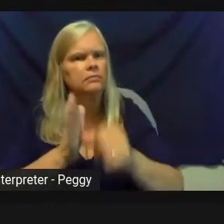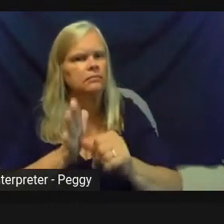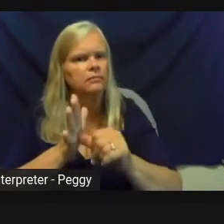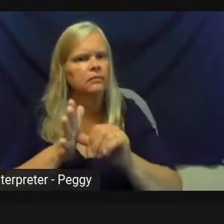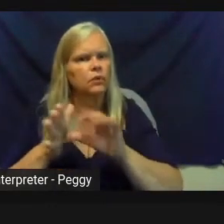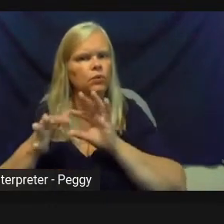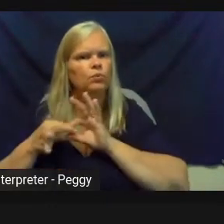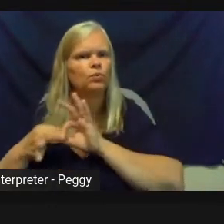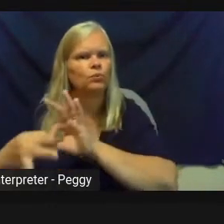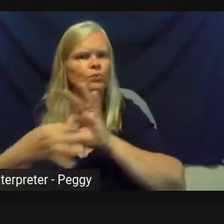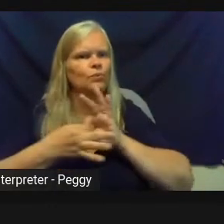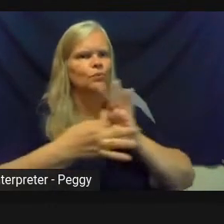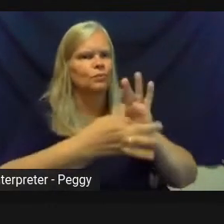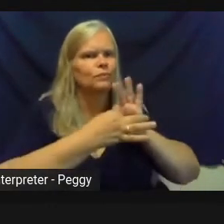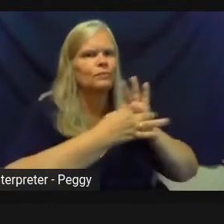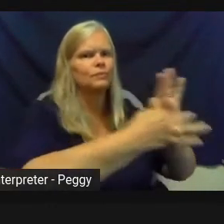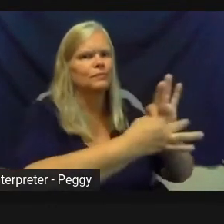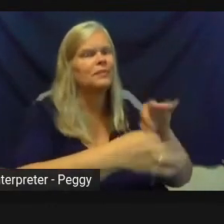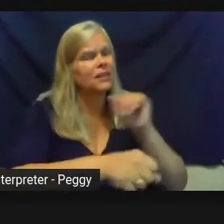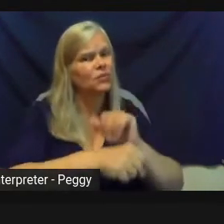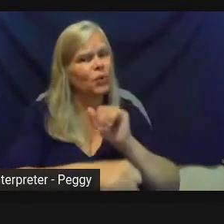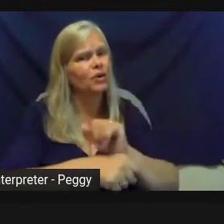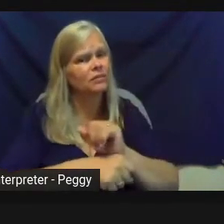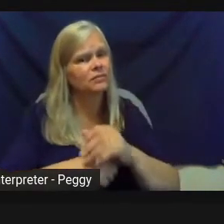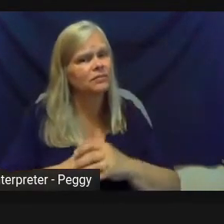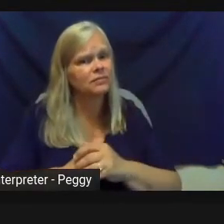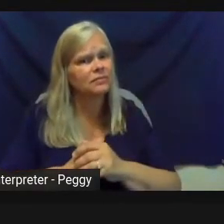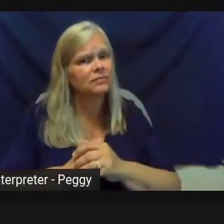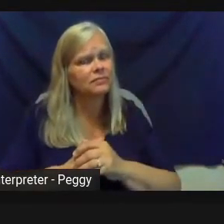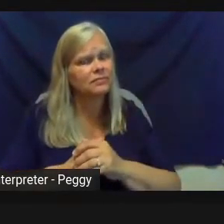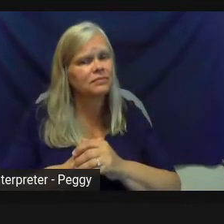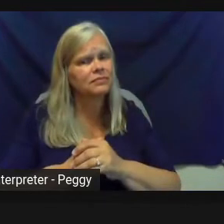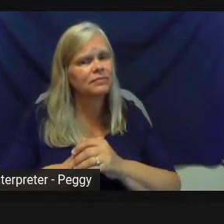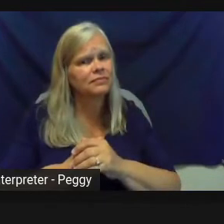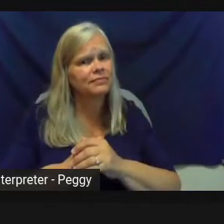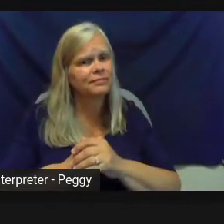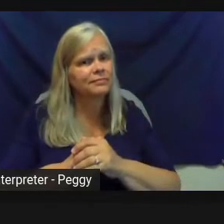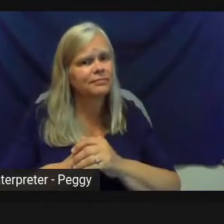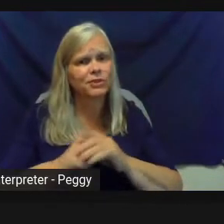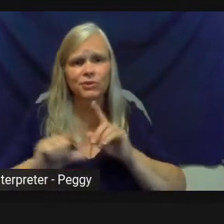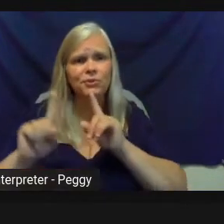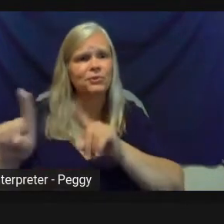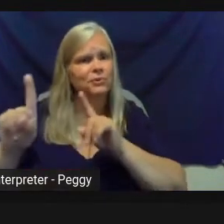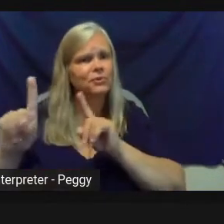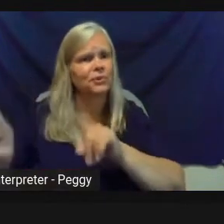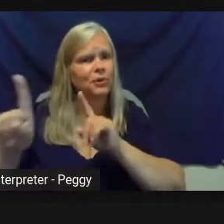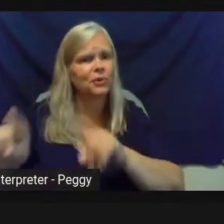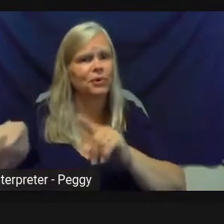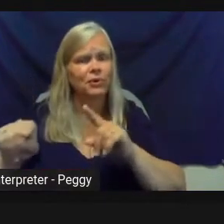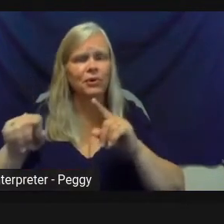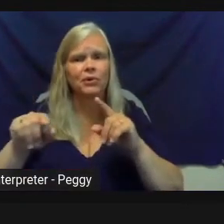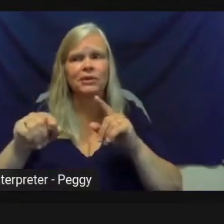part of the work, continuing to show up to people's-- to the things that people care about